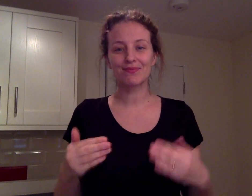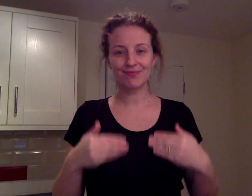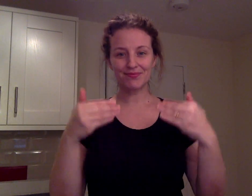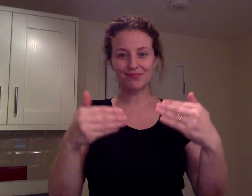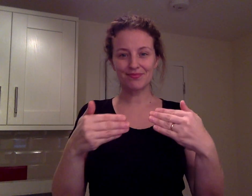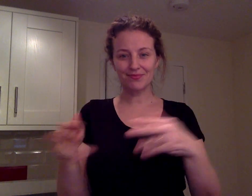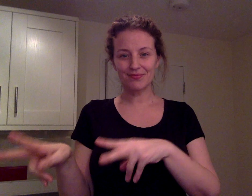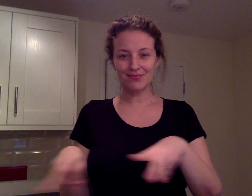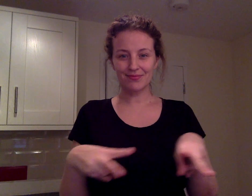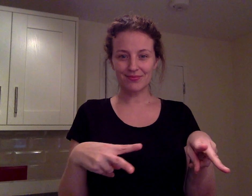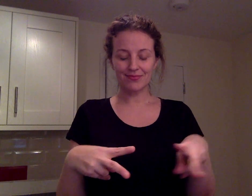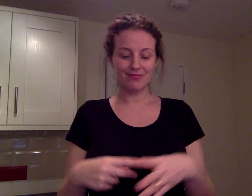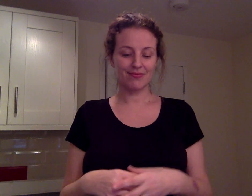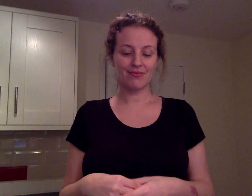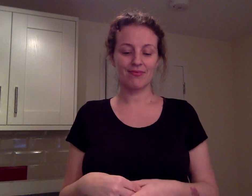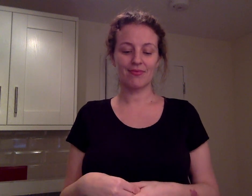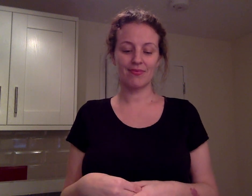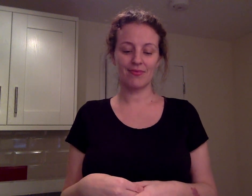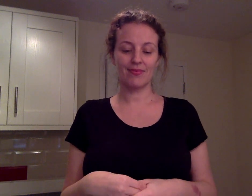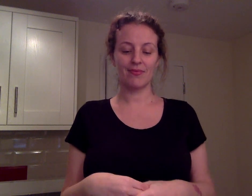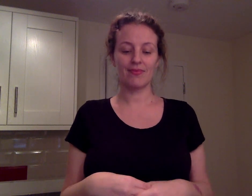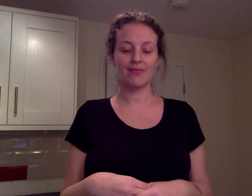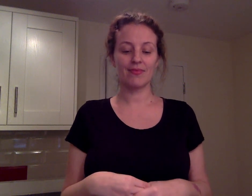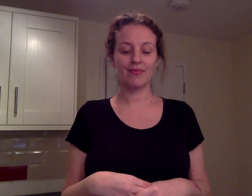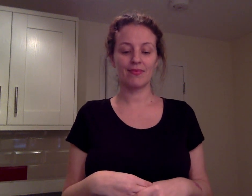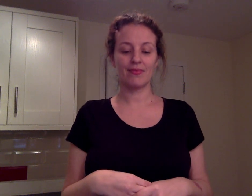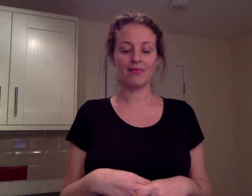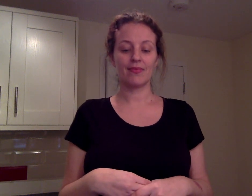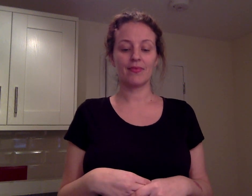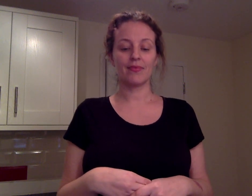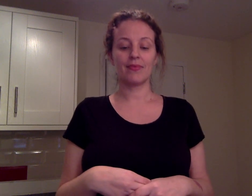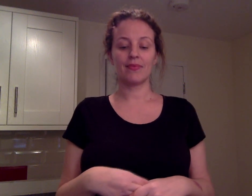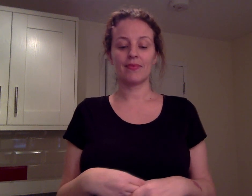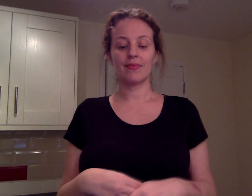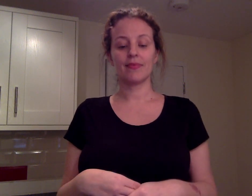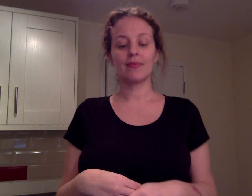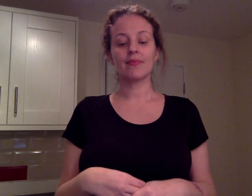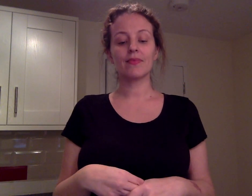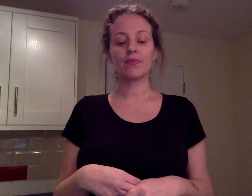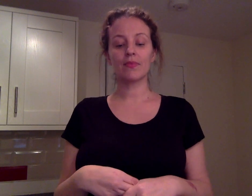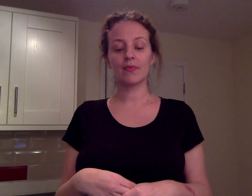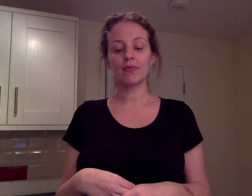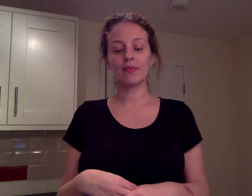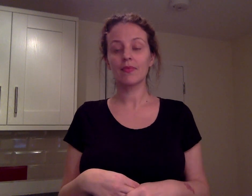What time does the party start?